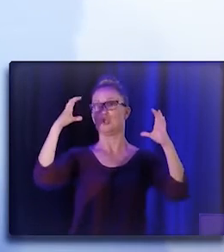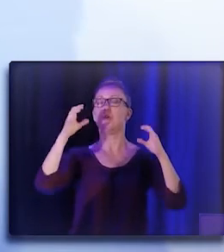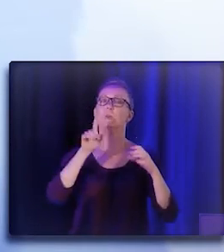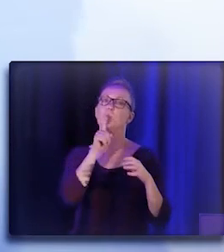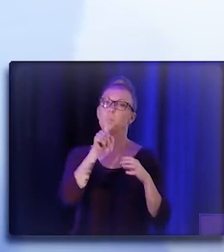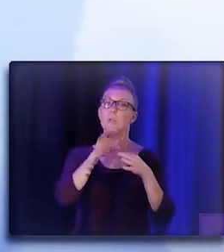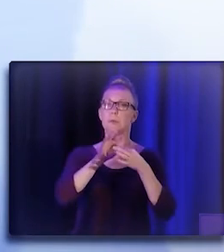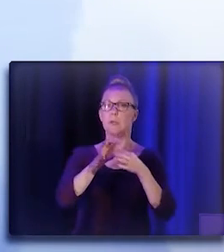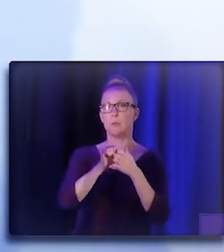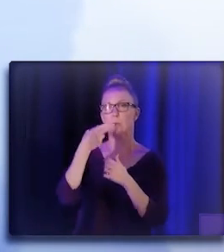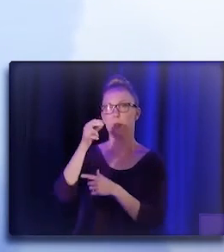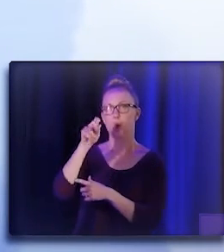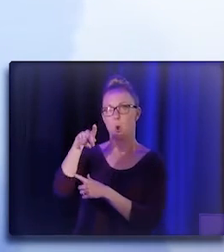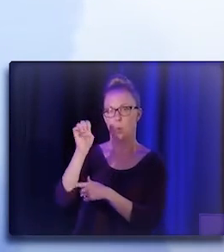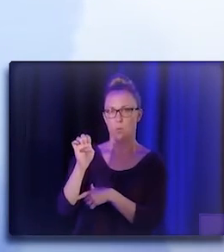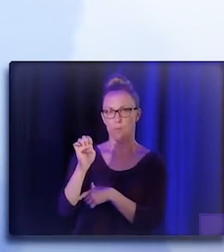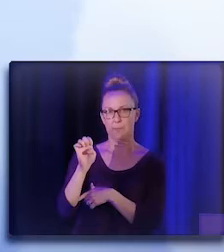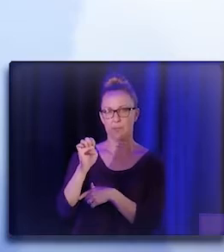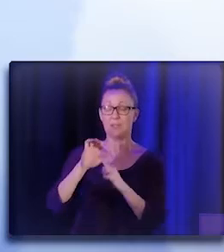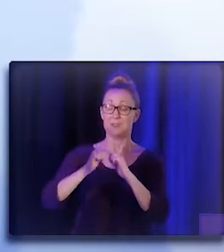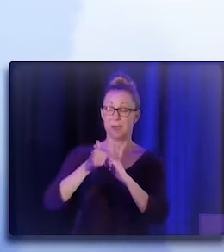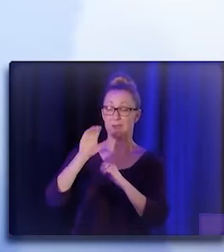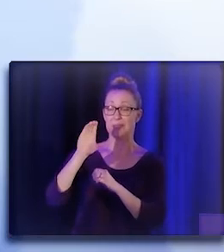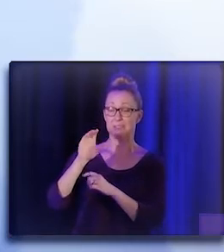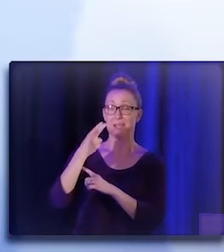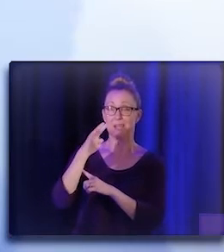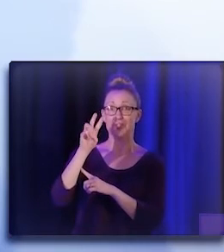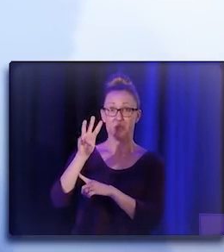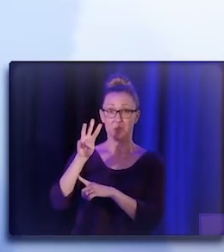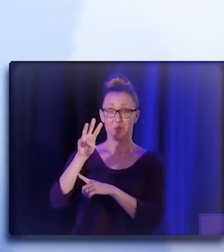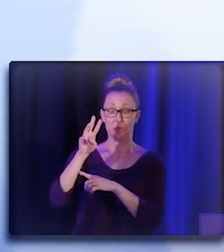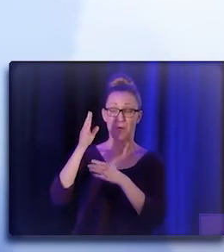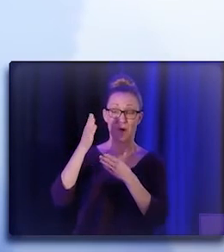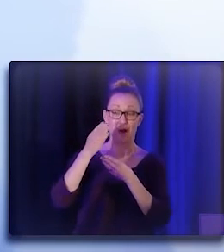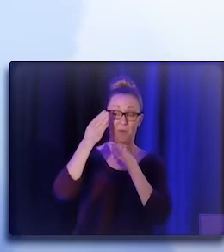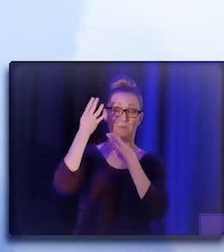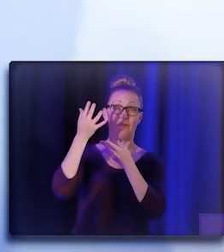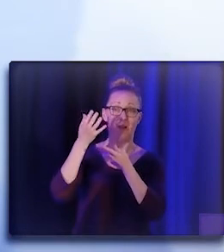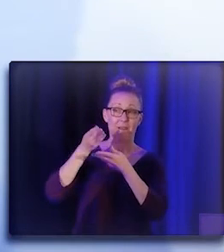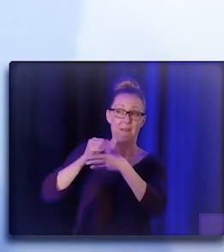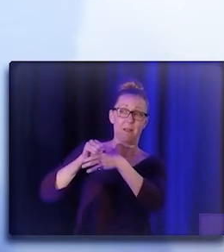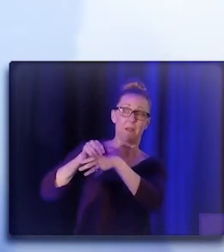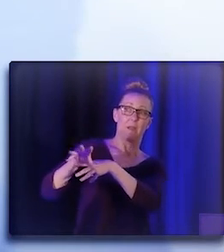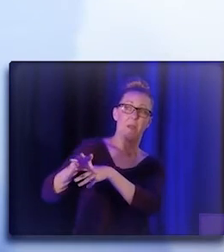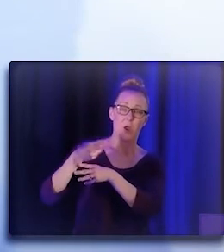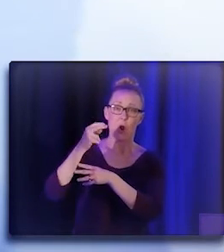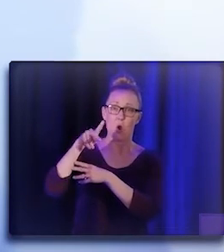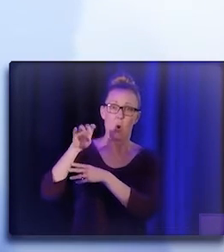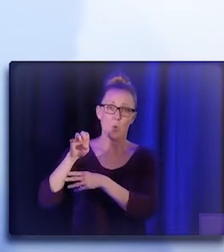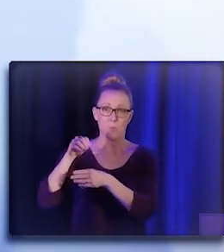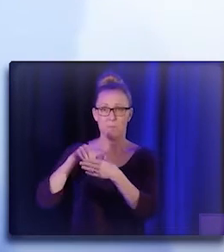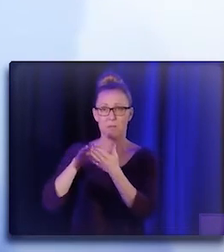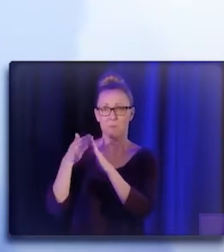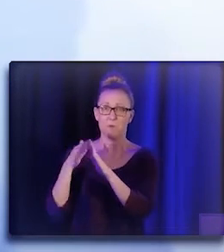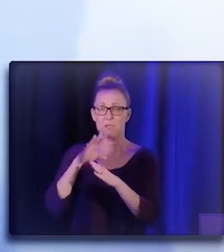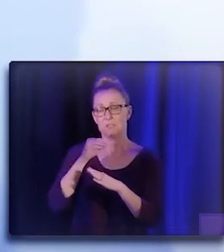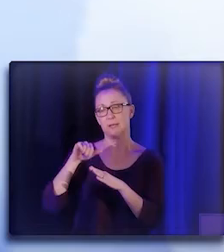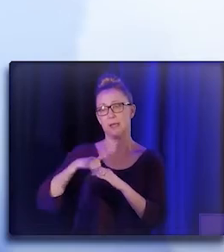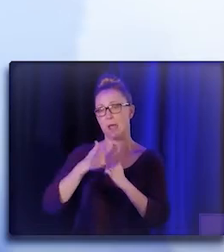So how these CHW are bringing hope to our communities and how we can carry the values and the legacy